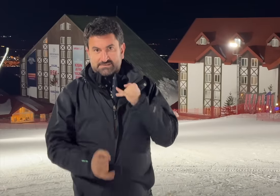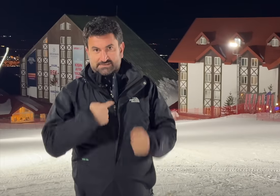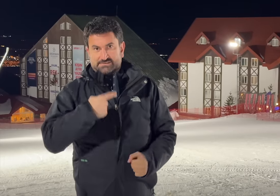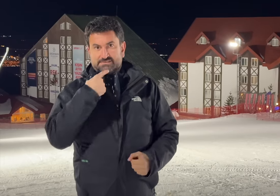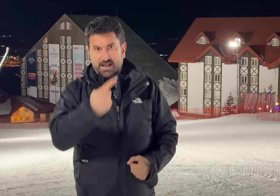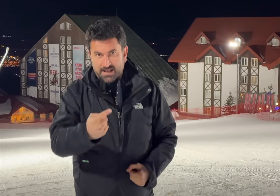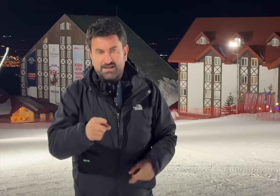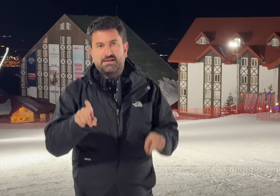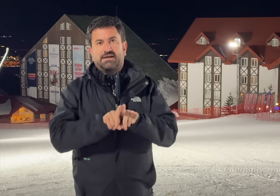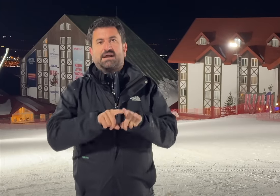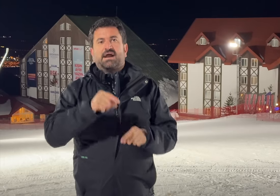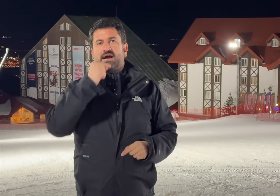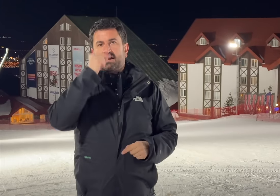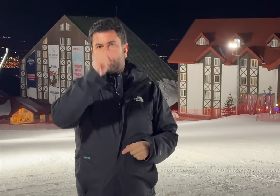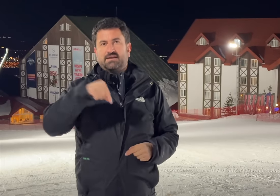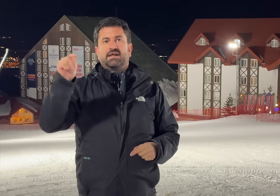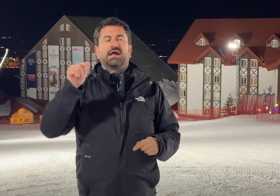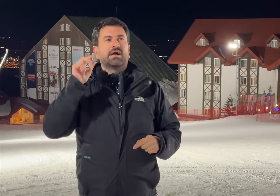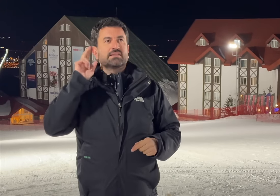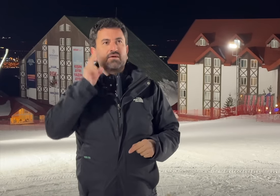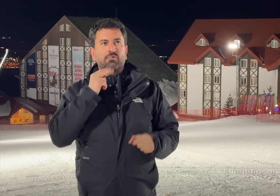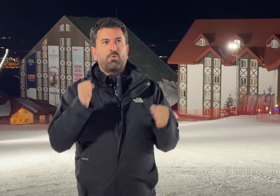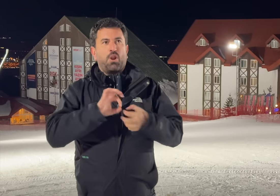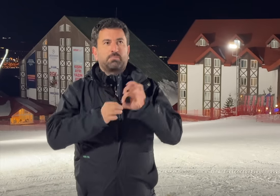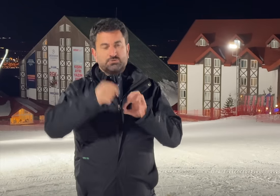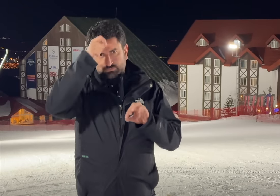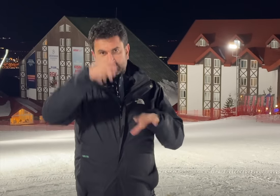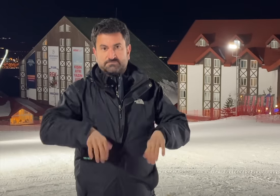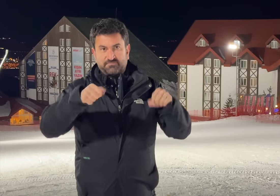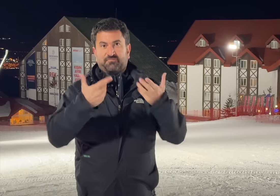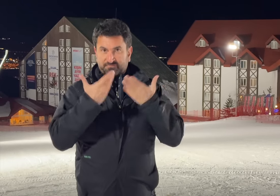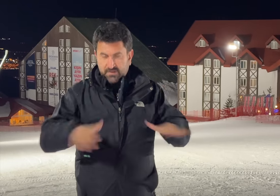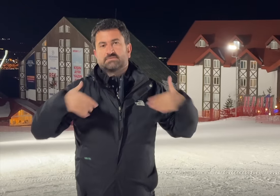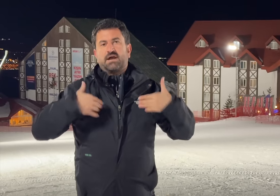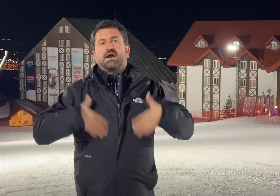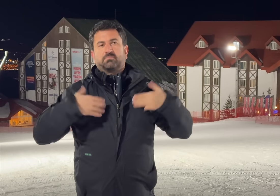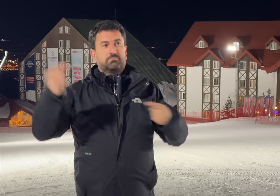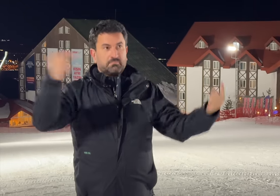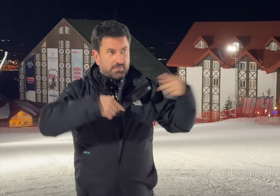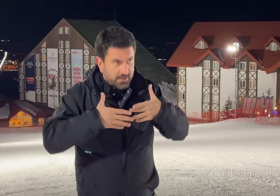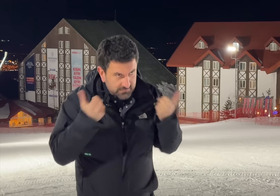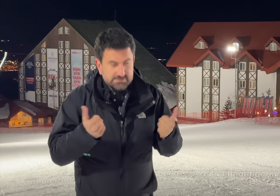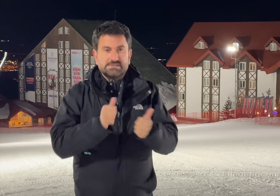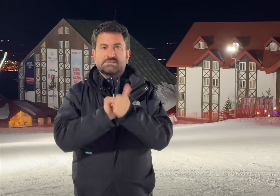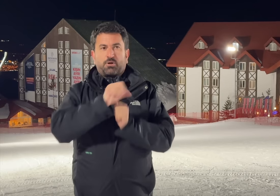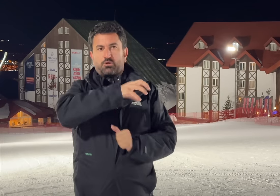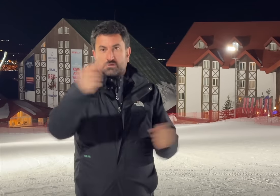[Yakup]: Lastly, I would like to say that we have succeeded in hosting the Winter Deaflympics here. I am happy that everyone